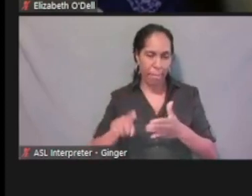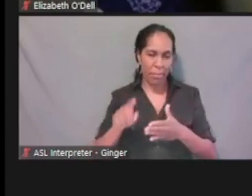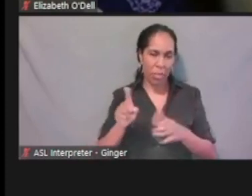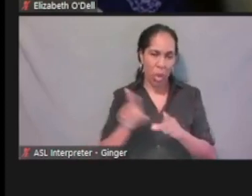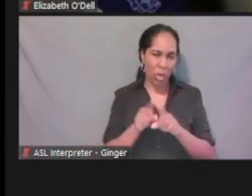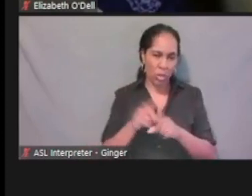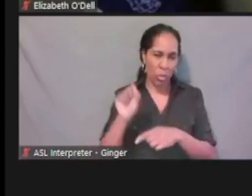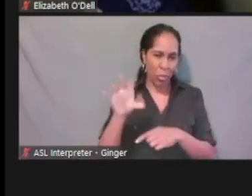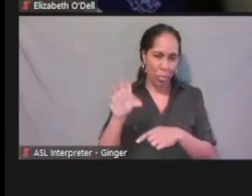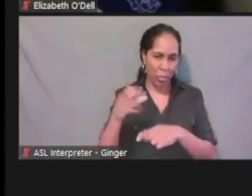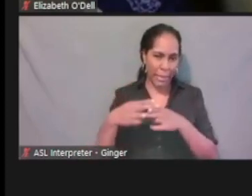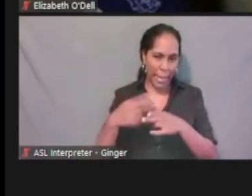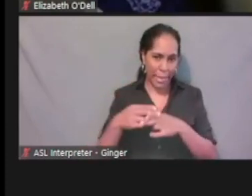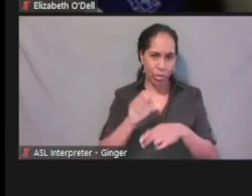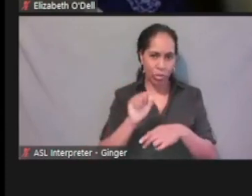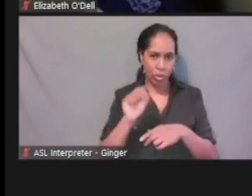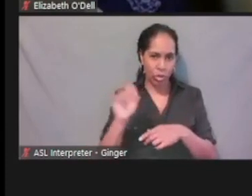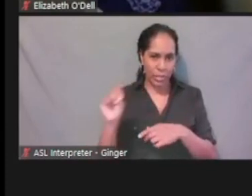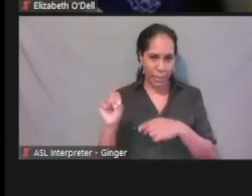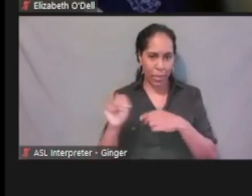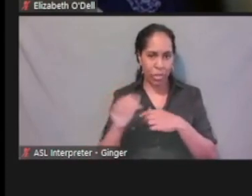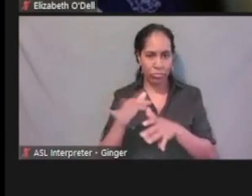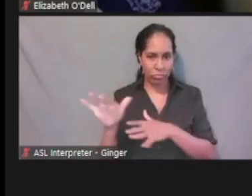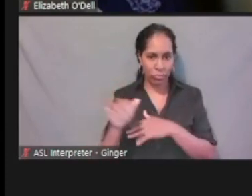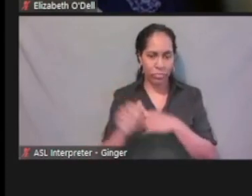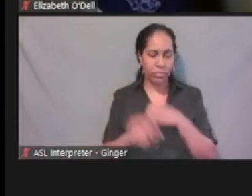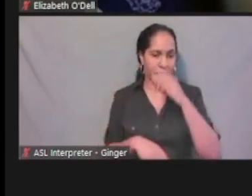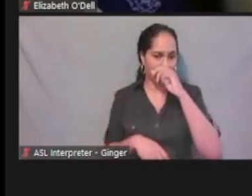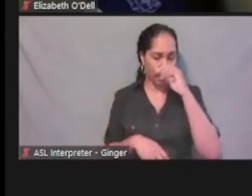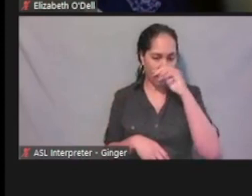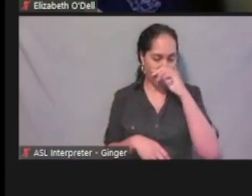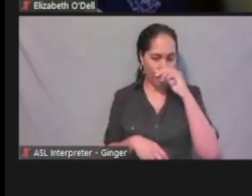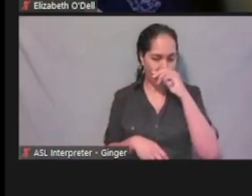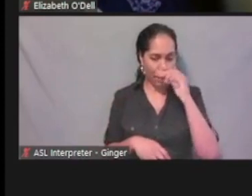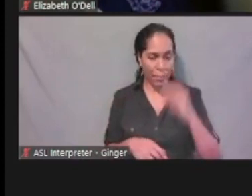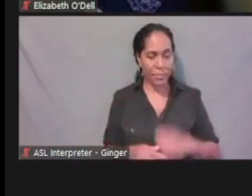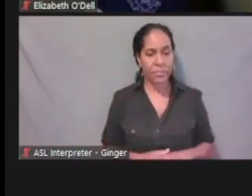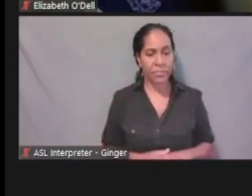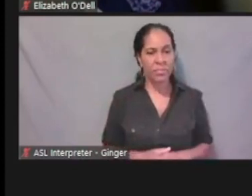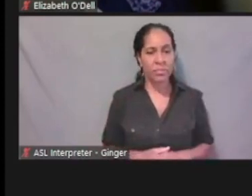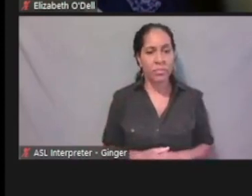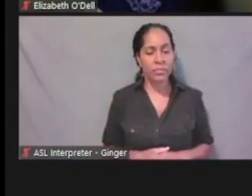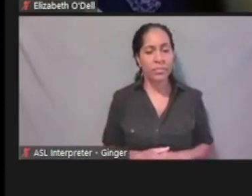and other identifying information. And with that we're gonna transition over